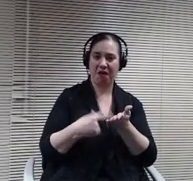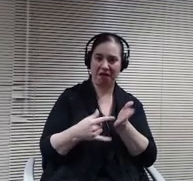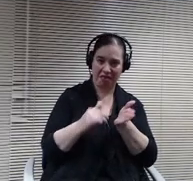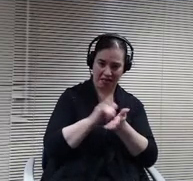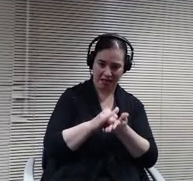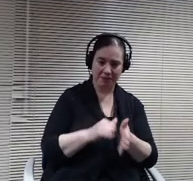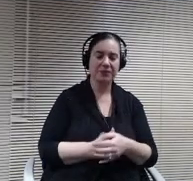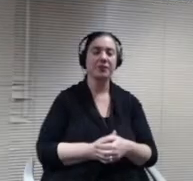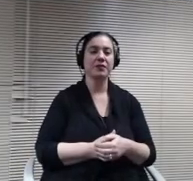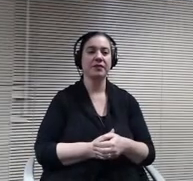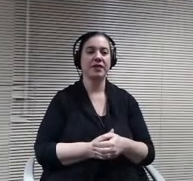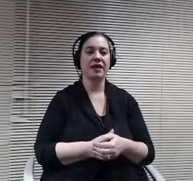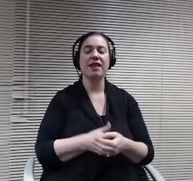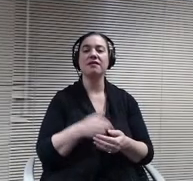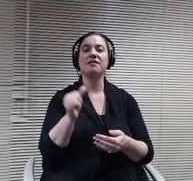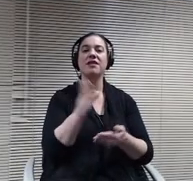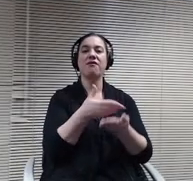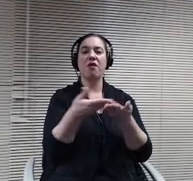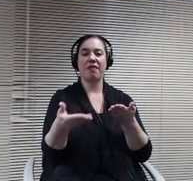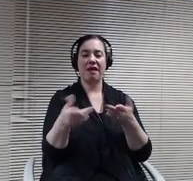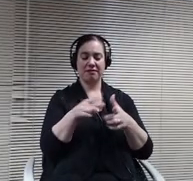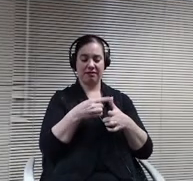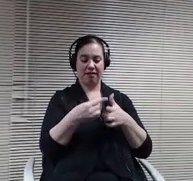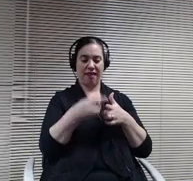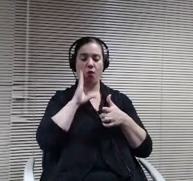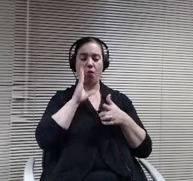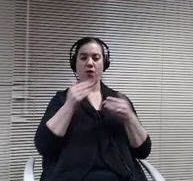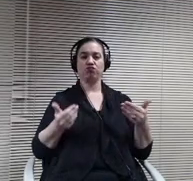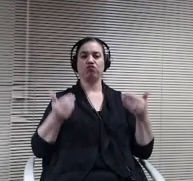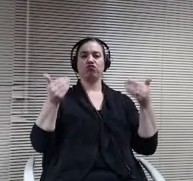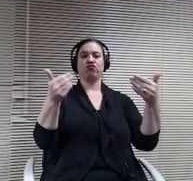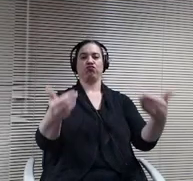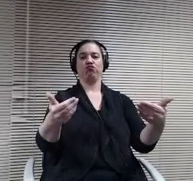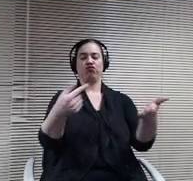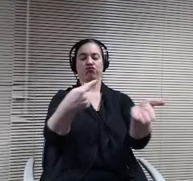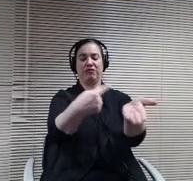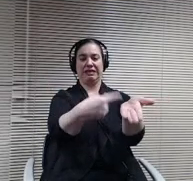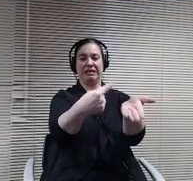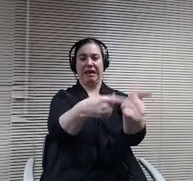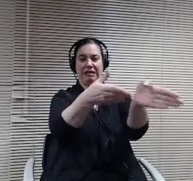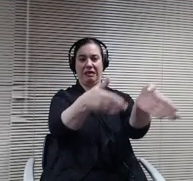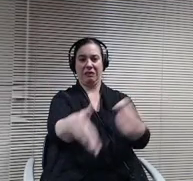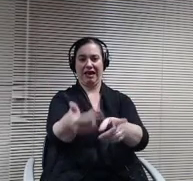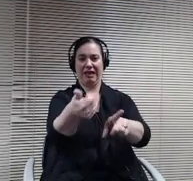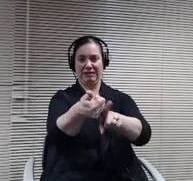we jump into the logistics of the plan, but the main thing I